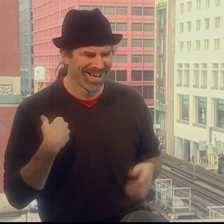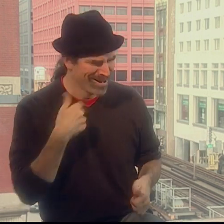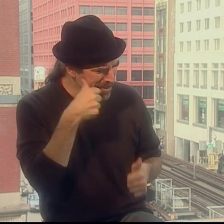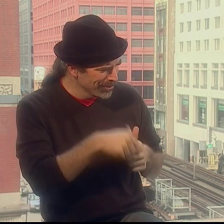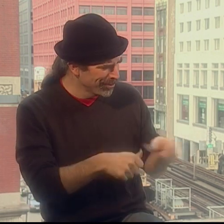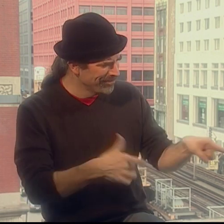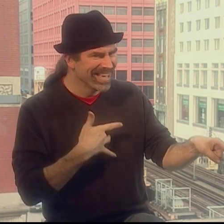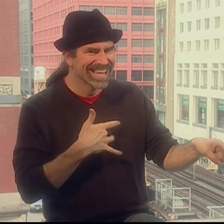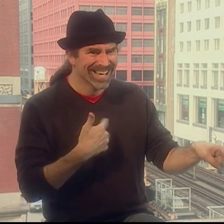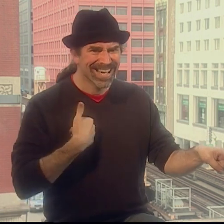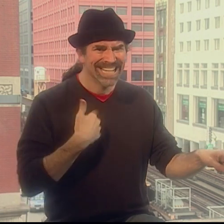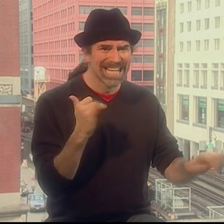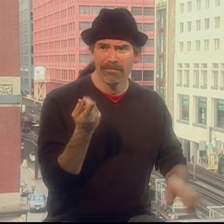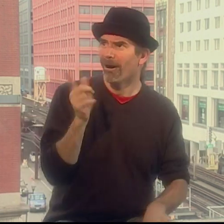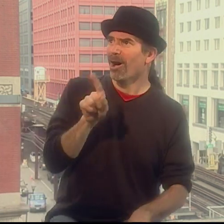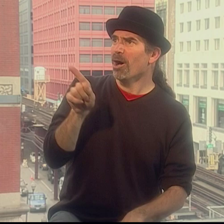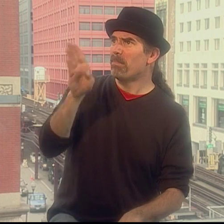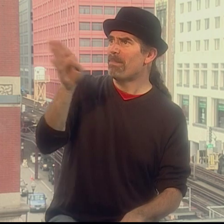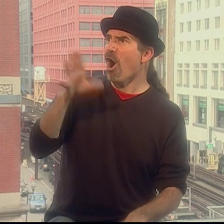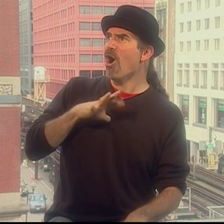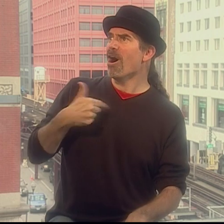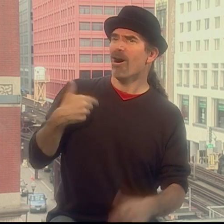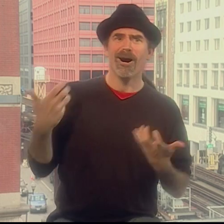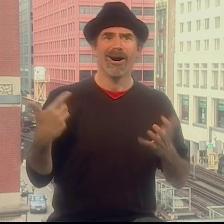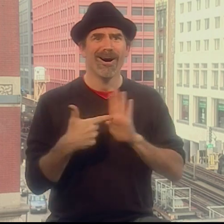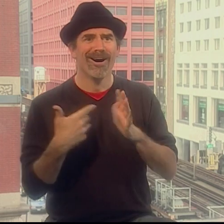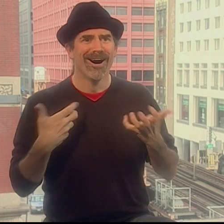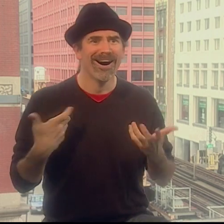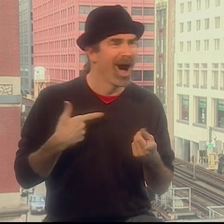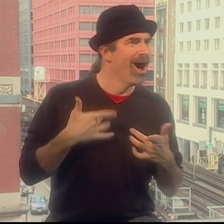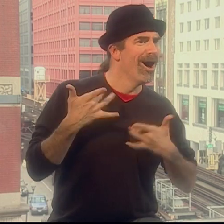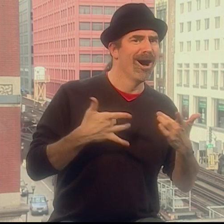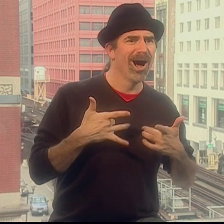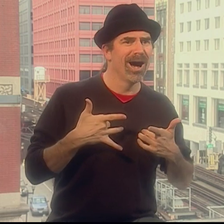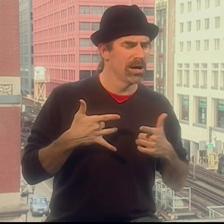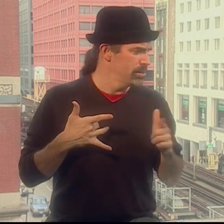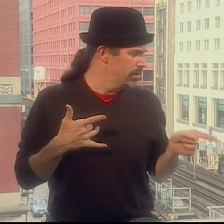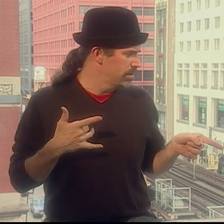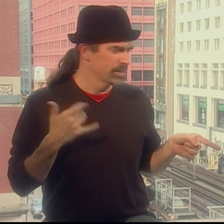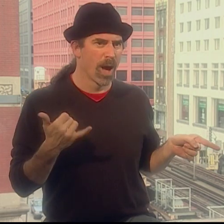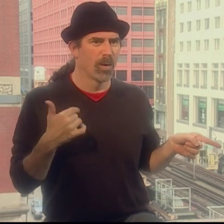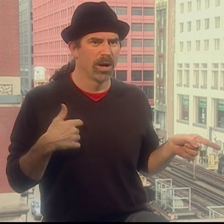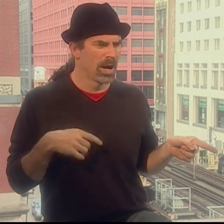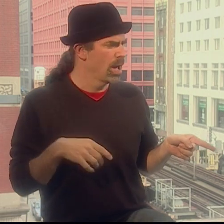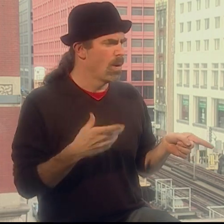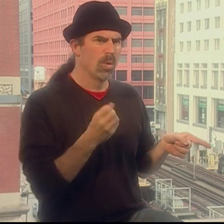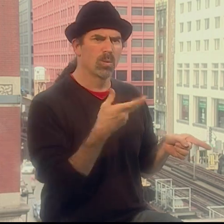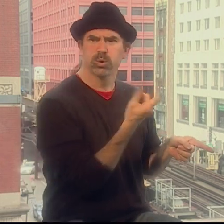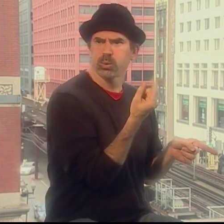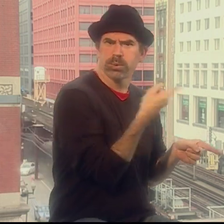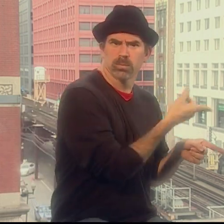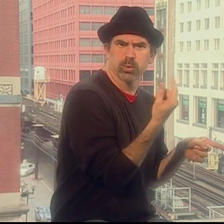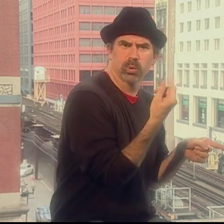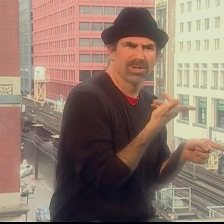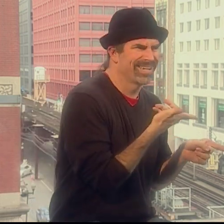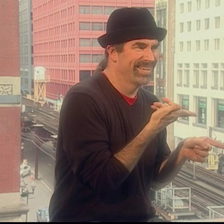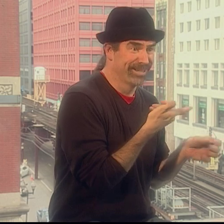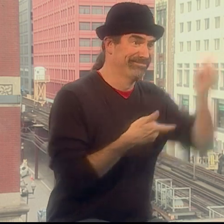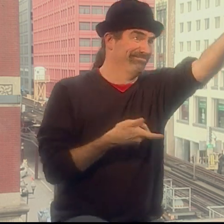You know, like, "I want to do this", like how I was when I saw Bernard Bragg. What is anyone doing for them?